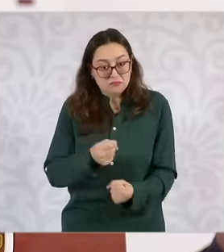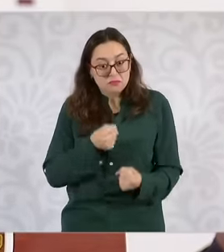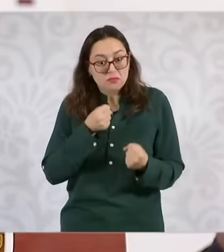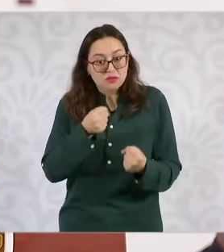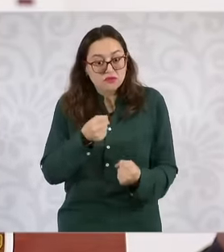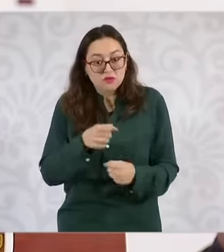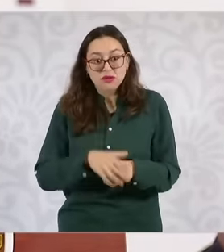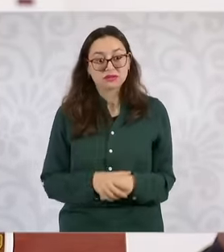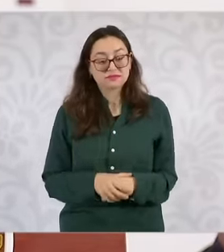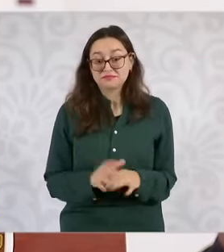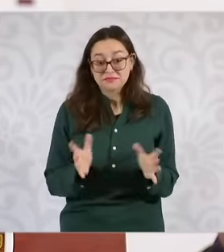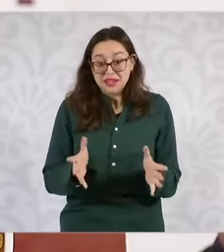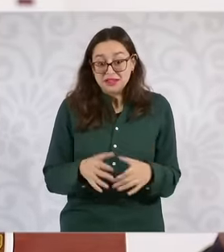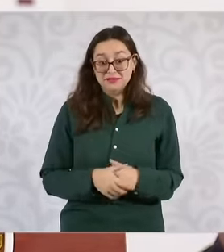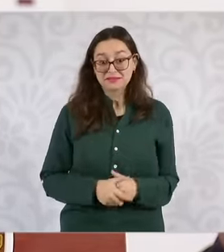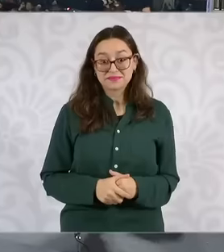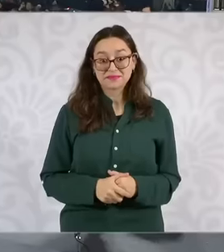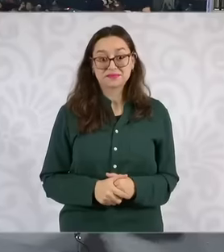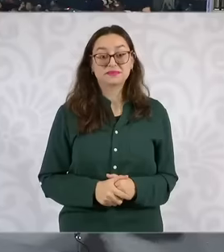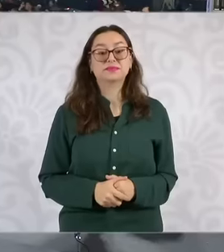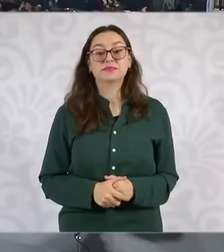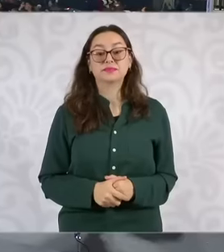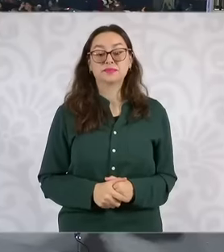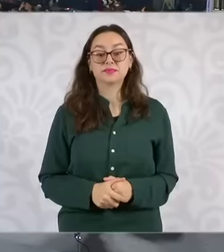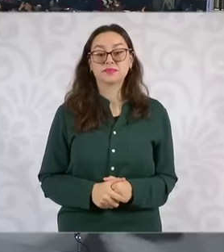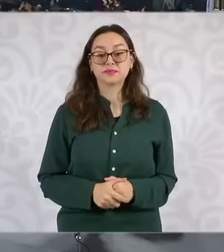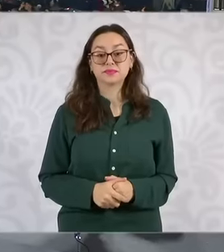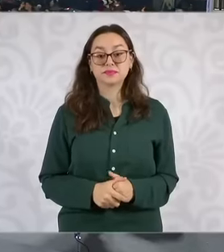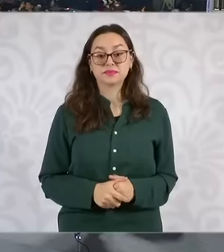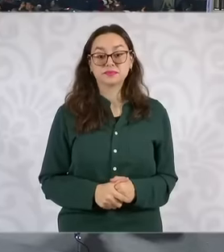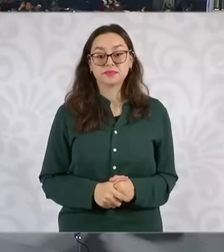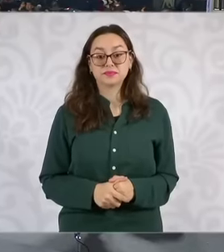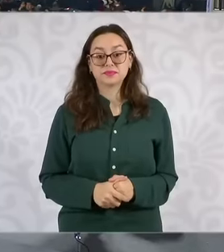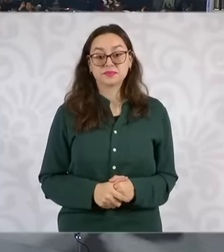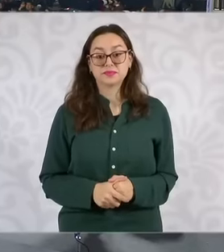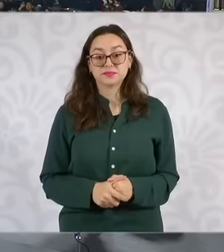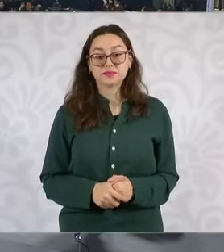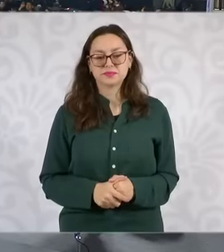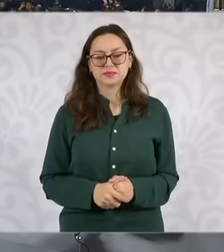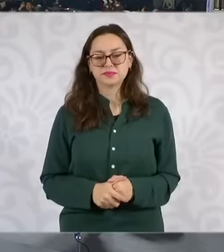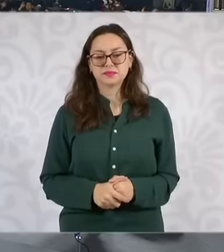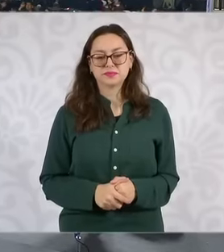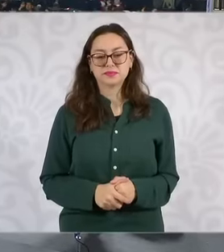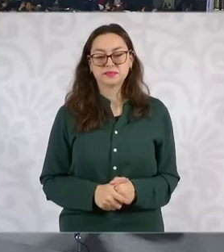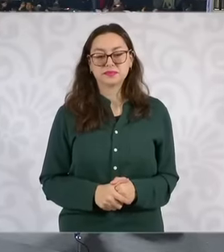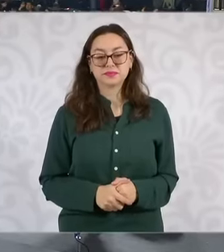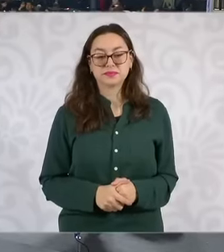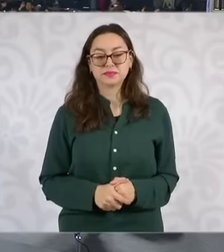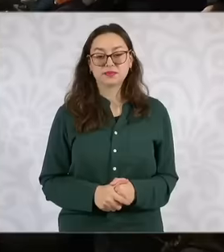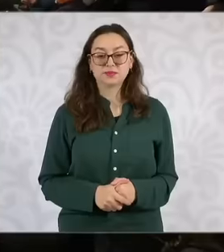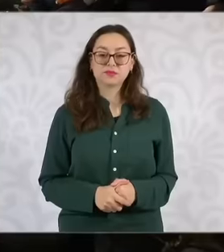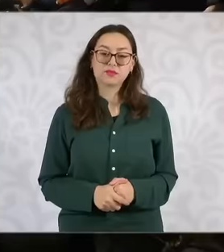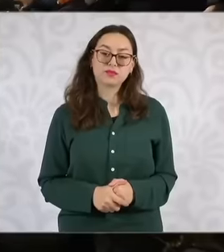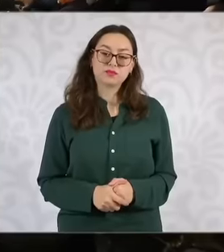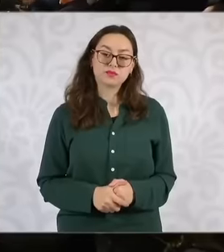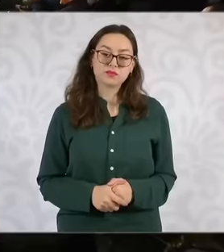Constitution with the constitutional controversies president and in addition